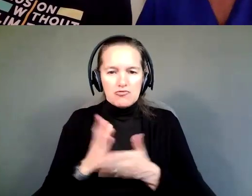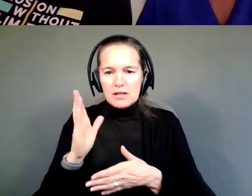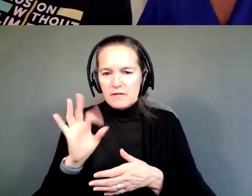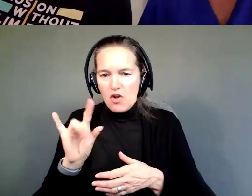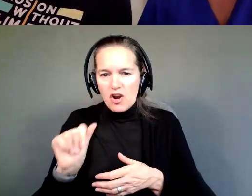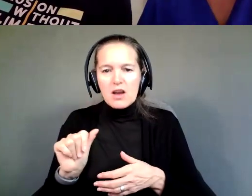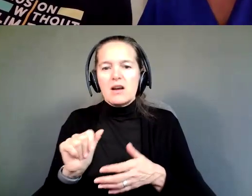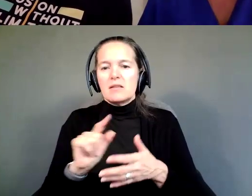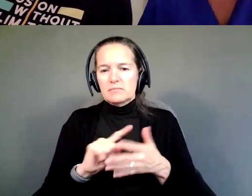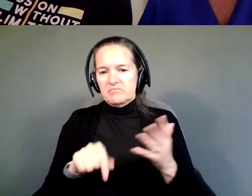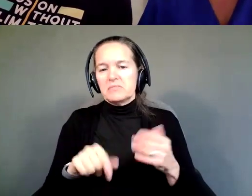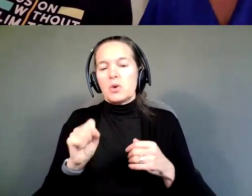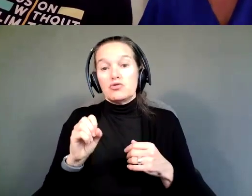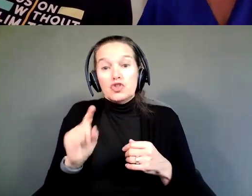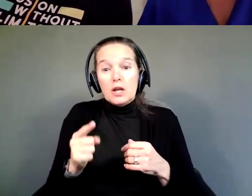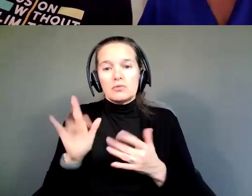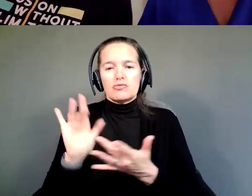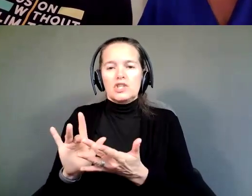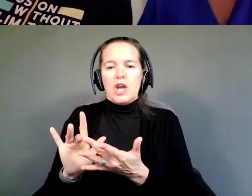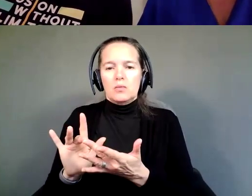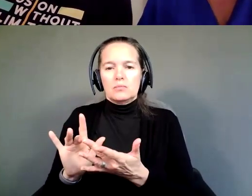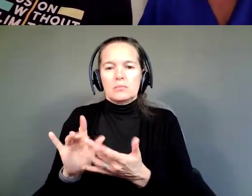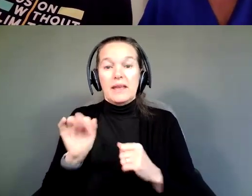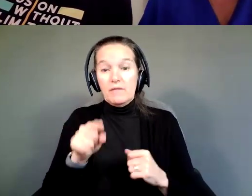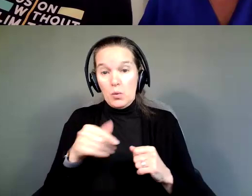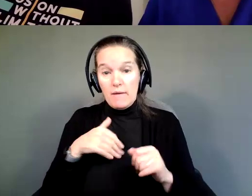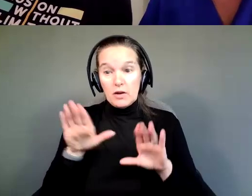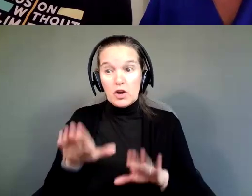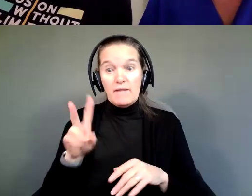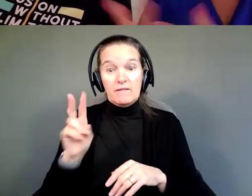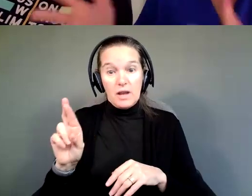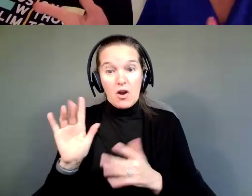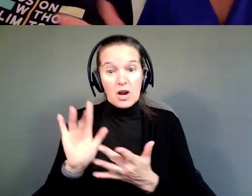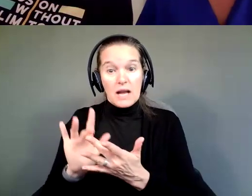So, just reach out. And if you have a great VR contact, I would say start there.